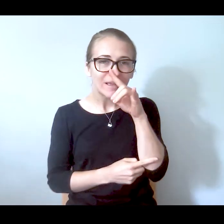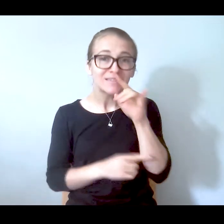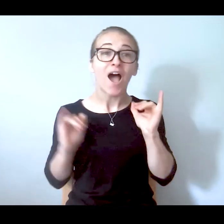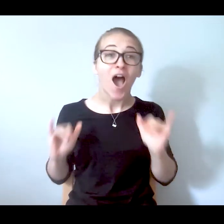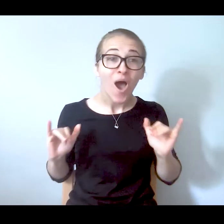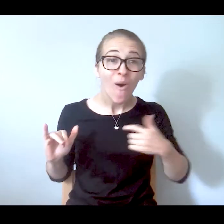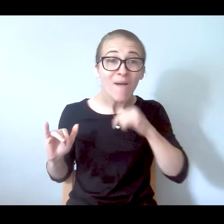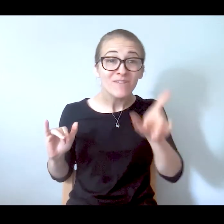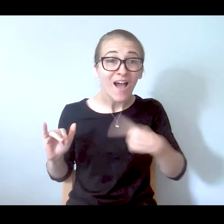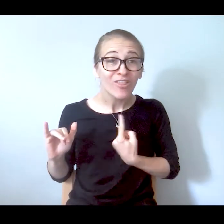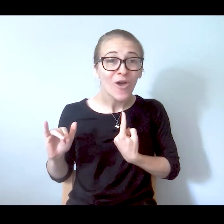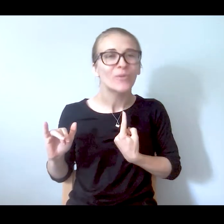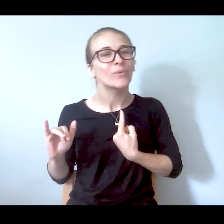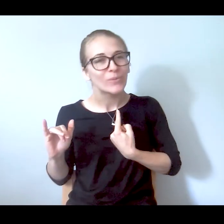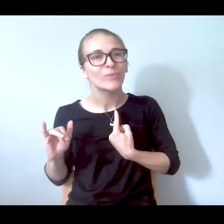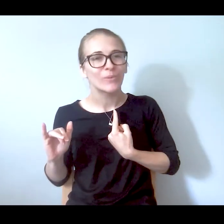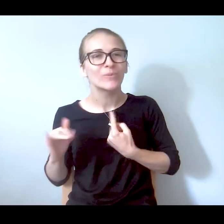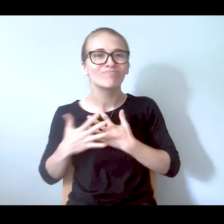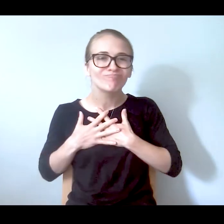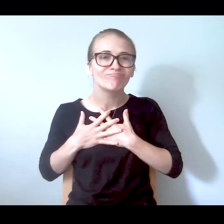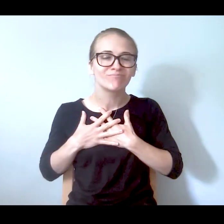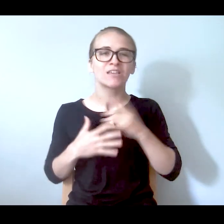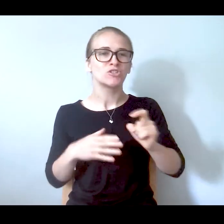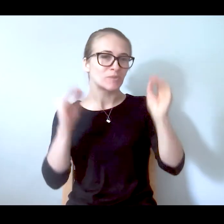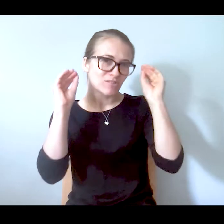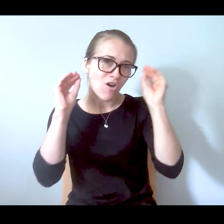I'm not the only one. So I think it should be taught. Mental health